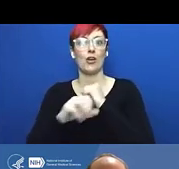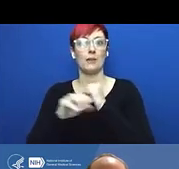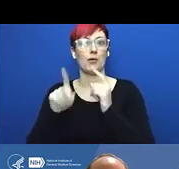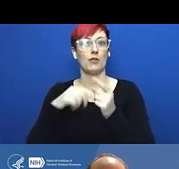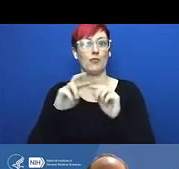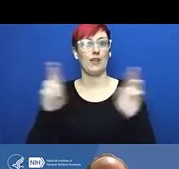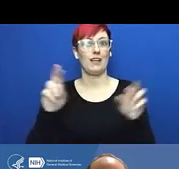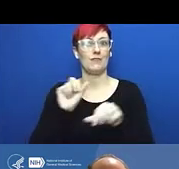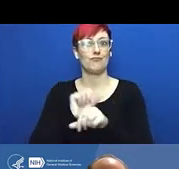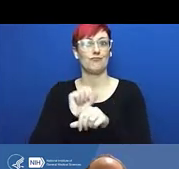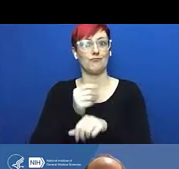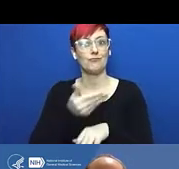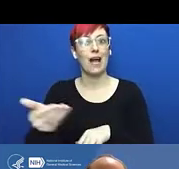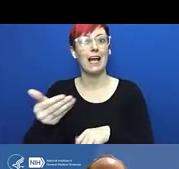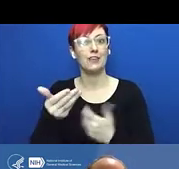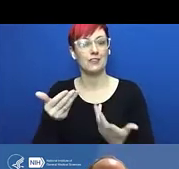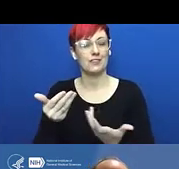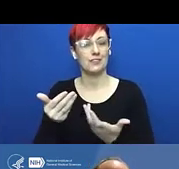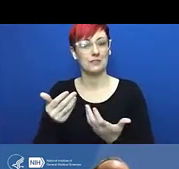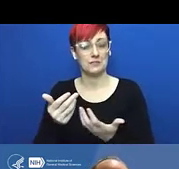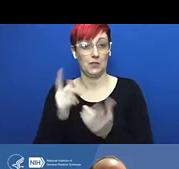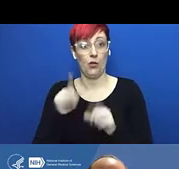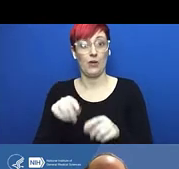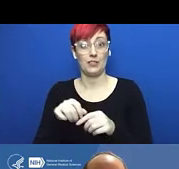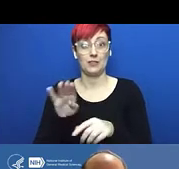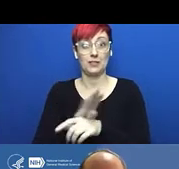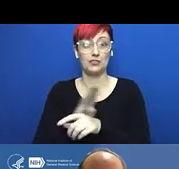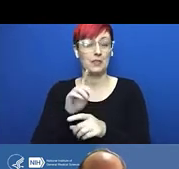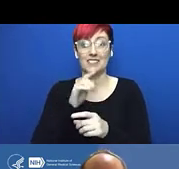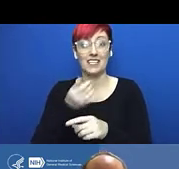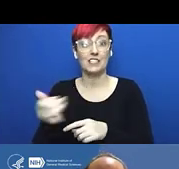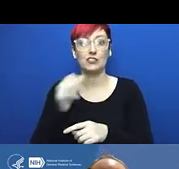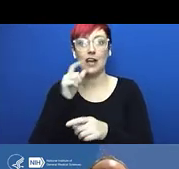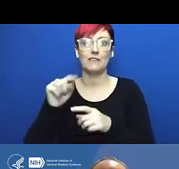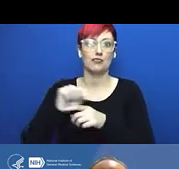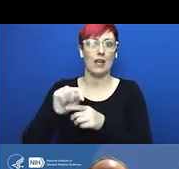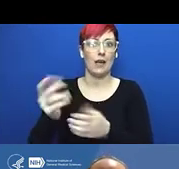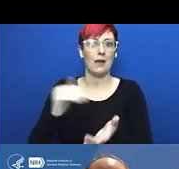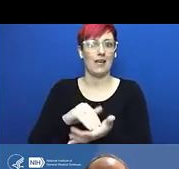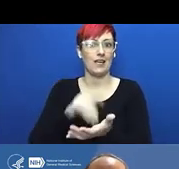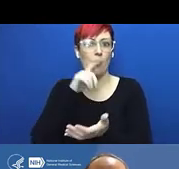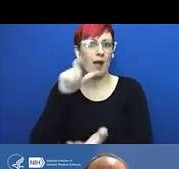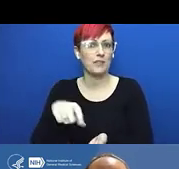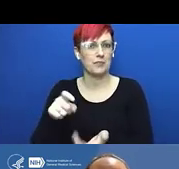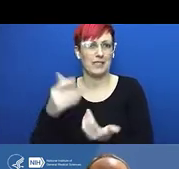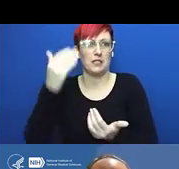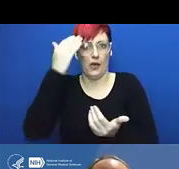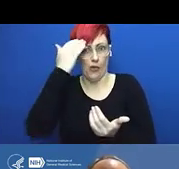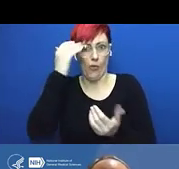I suspect all of you, if you think back on your own careers, can probably come up fairly easily